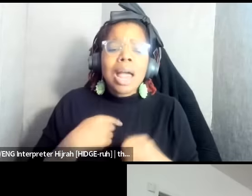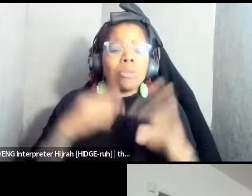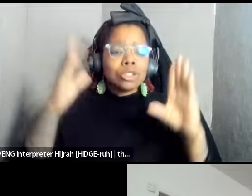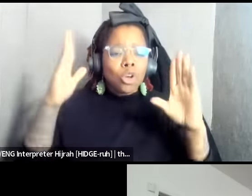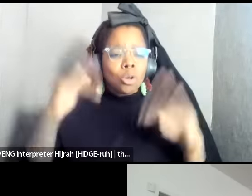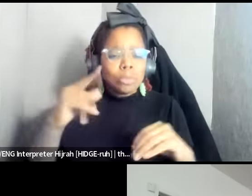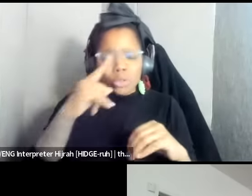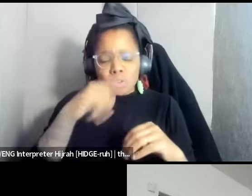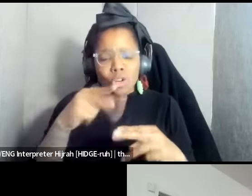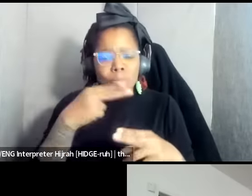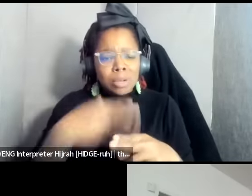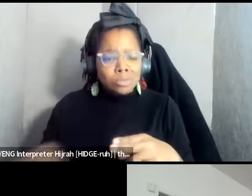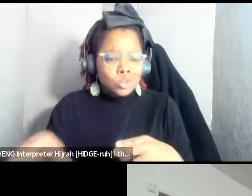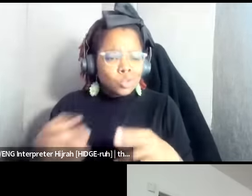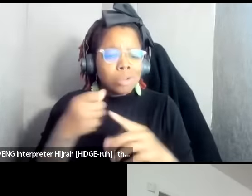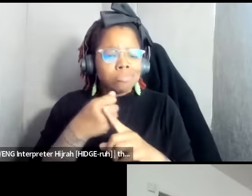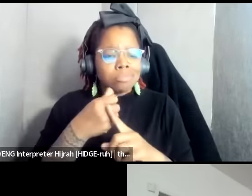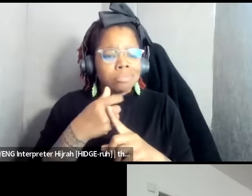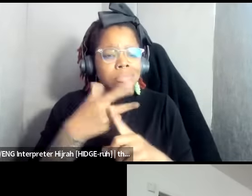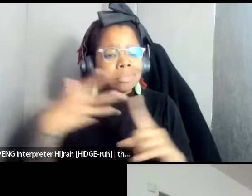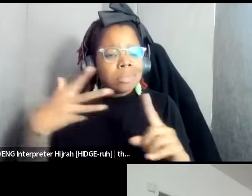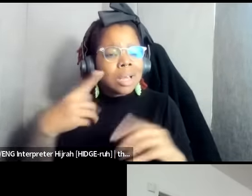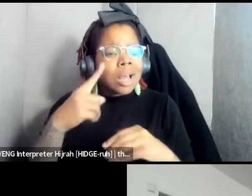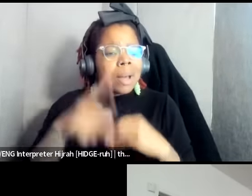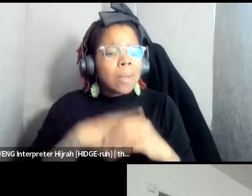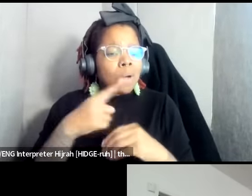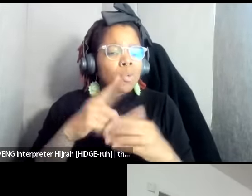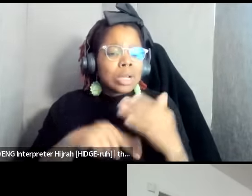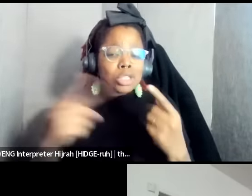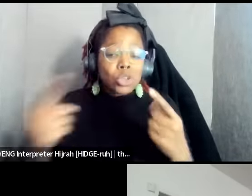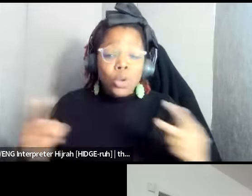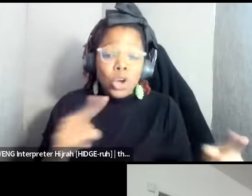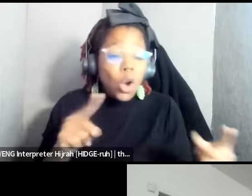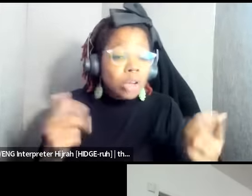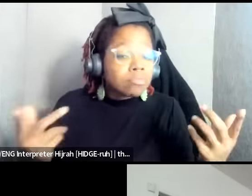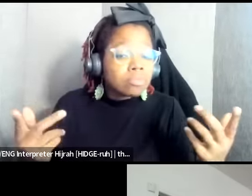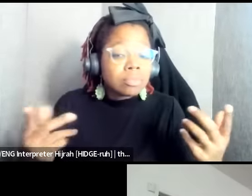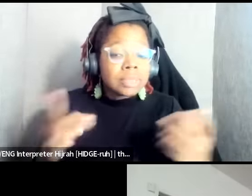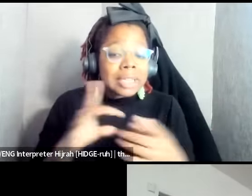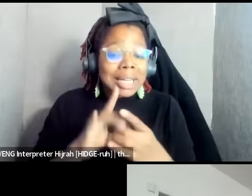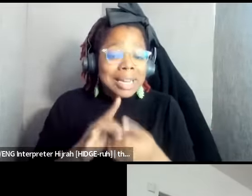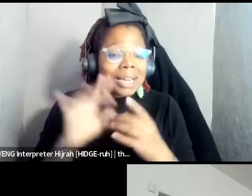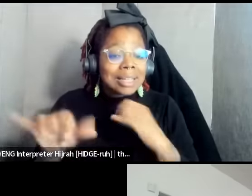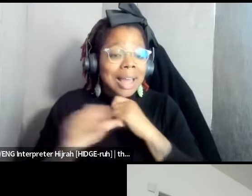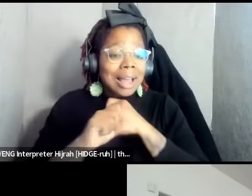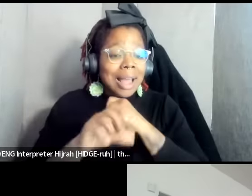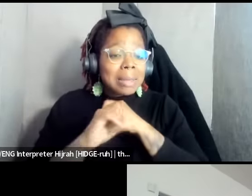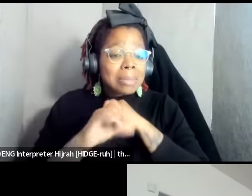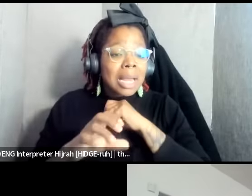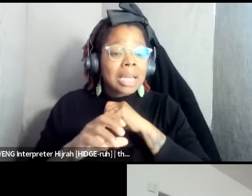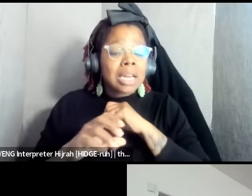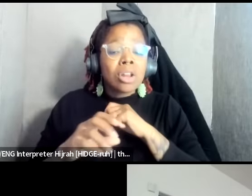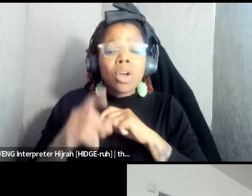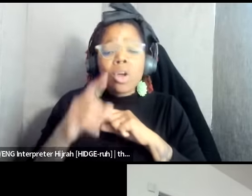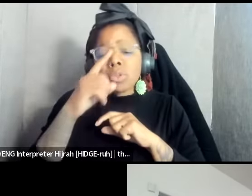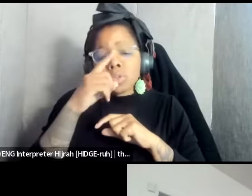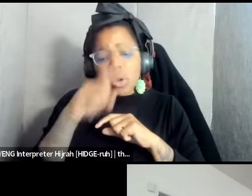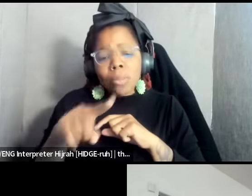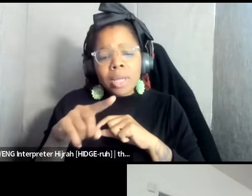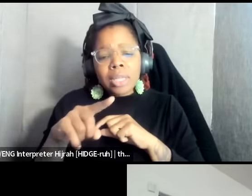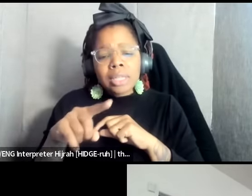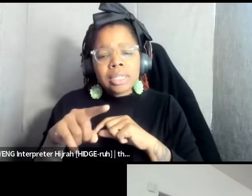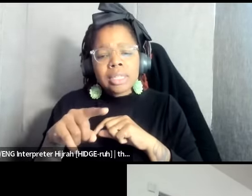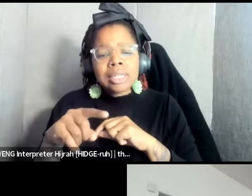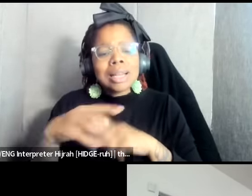around what's going on um with the campaign and and share even though cop city is a local fight